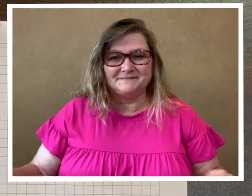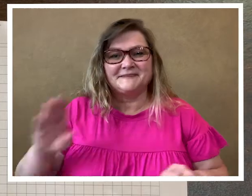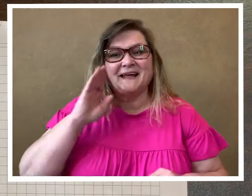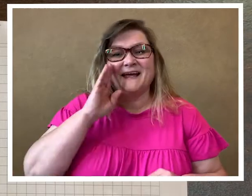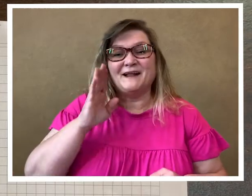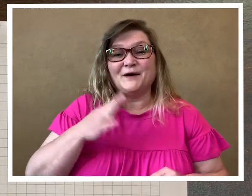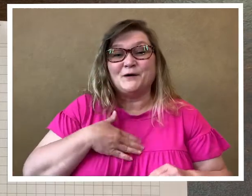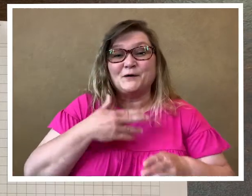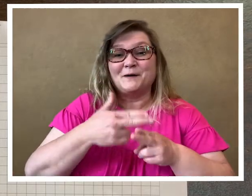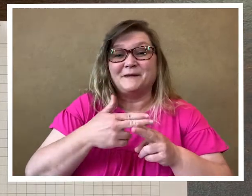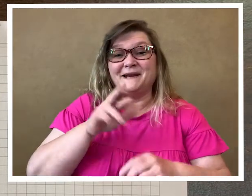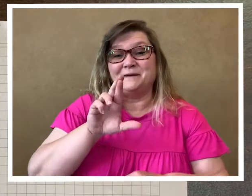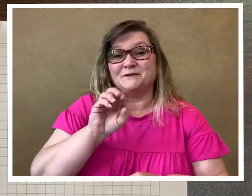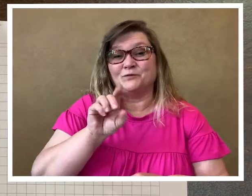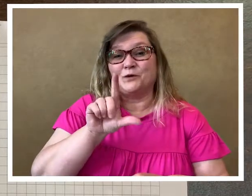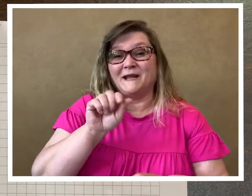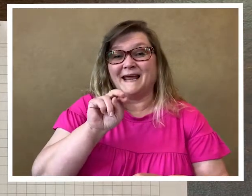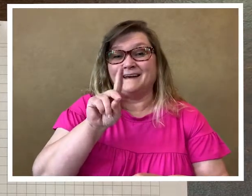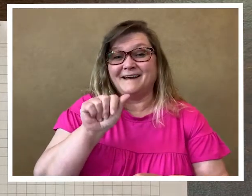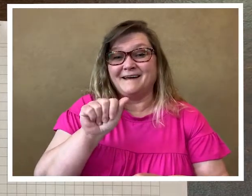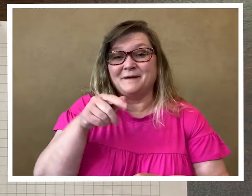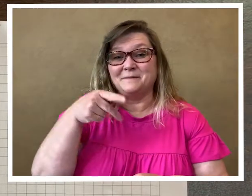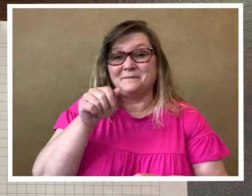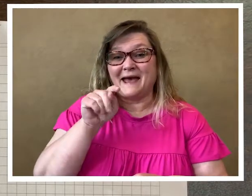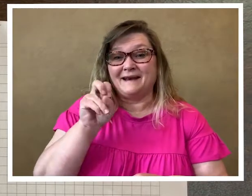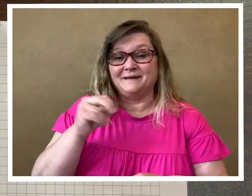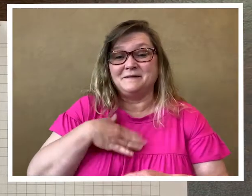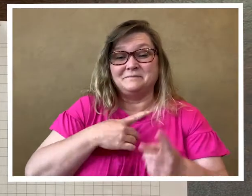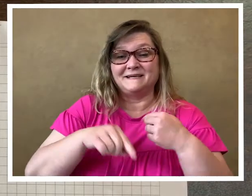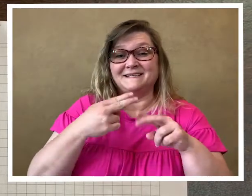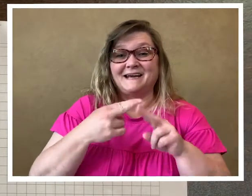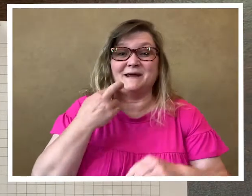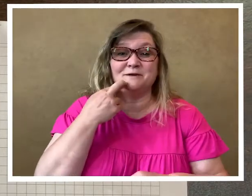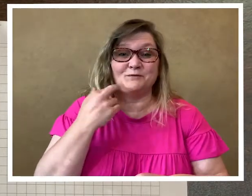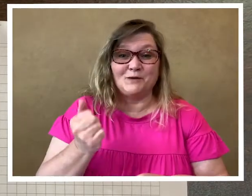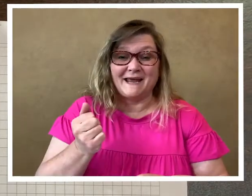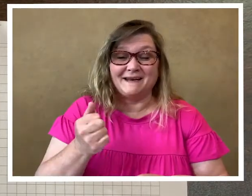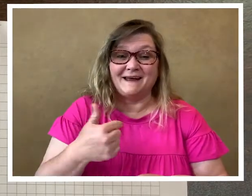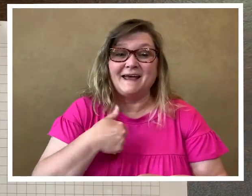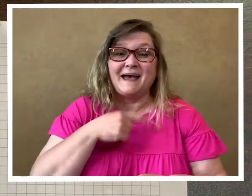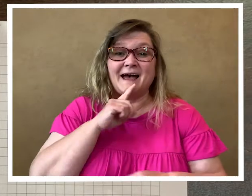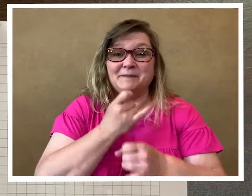hello my name is Rolanda Patton. my sign name is Rolanda. I'm an